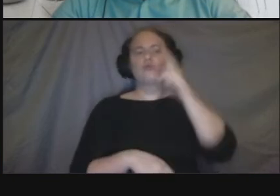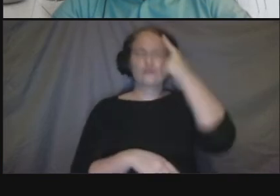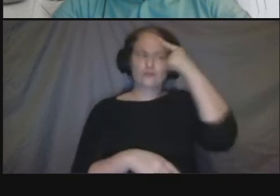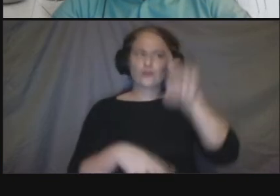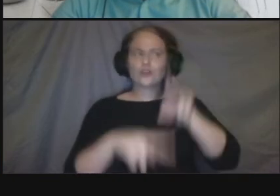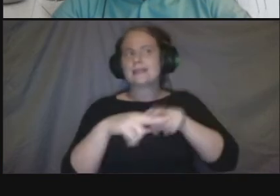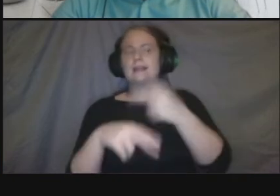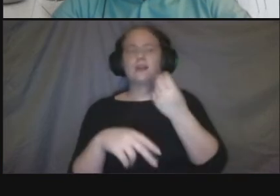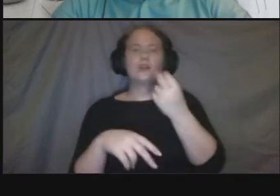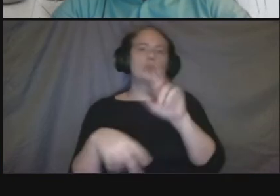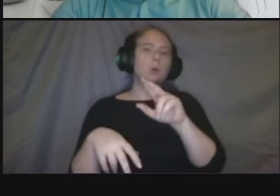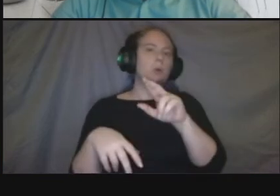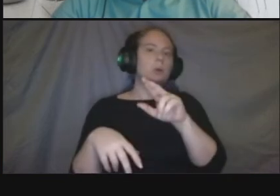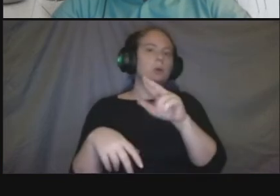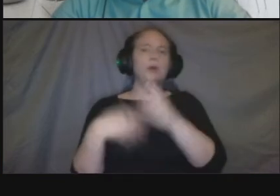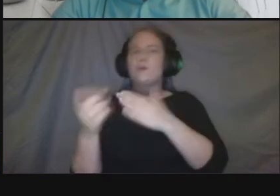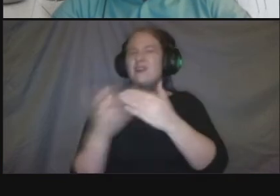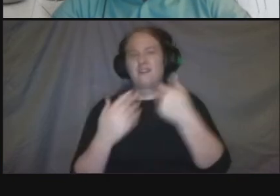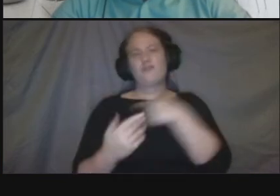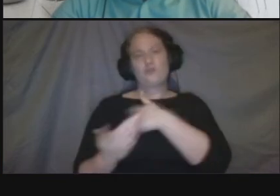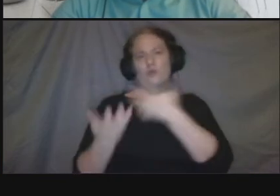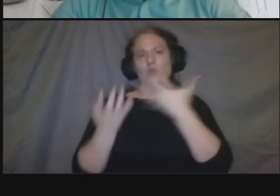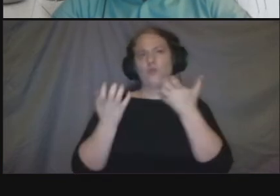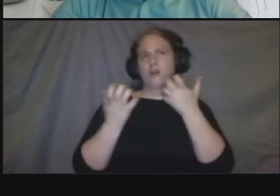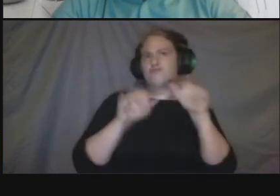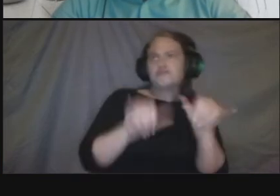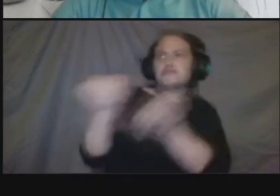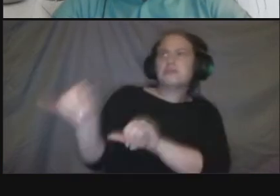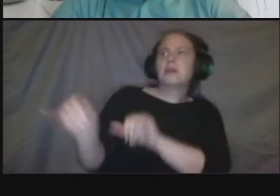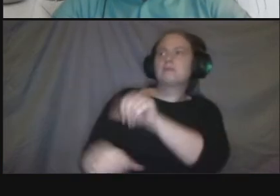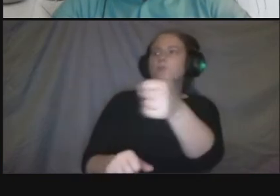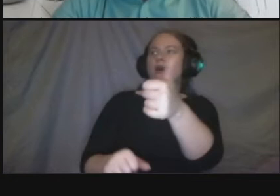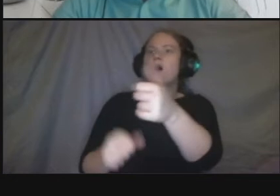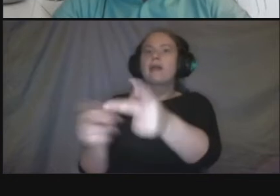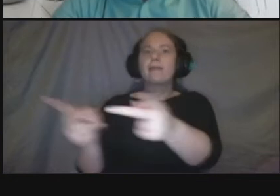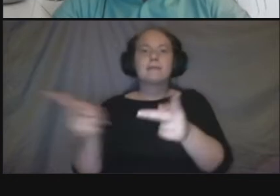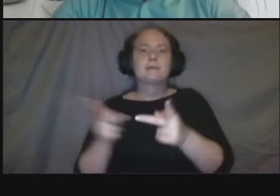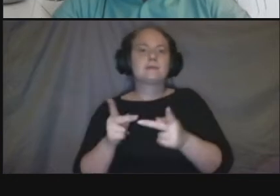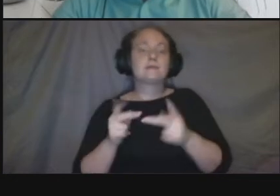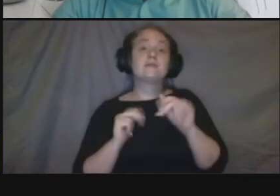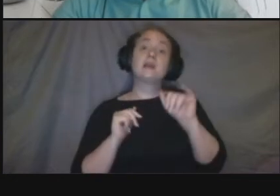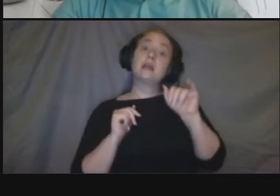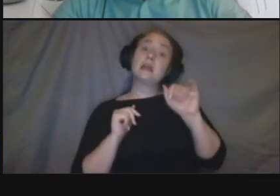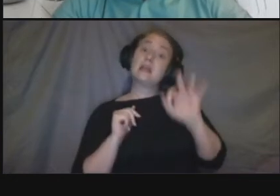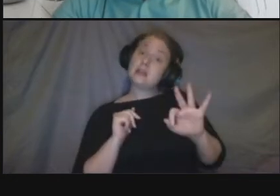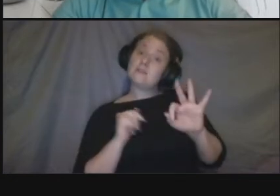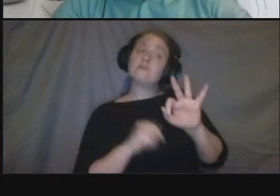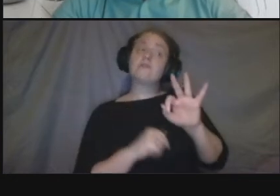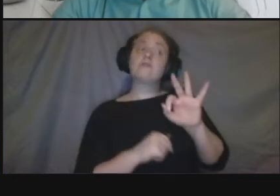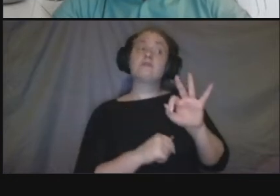um residents experiencing homelessness are um using this area i think we want to know that um